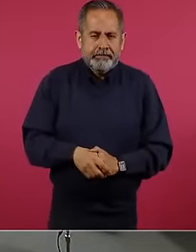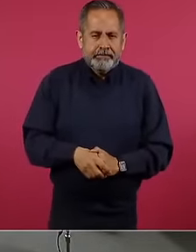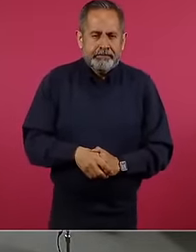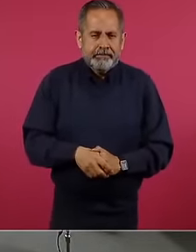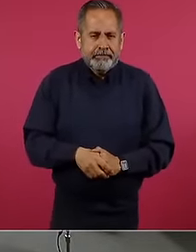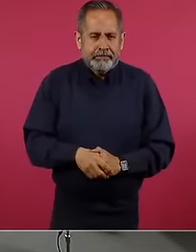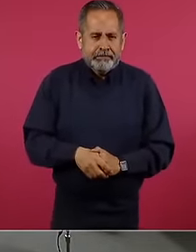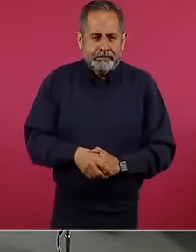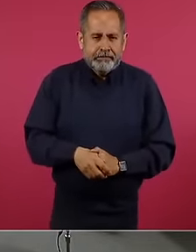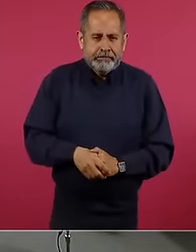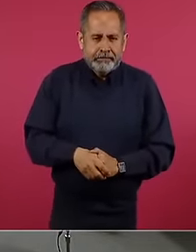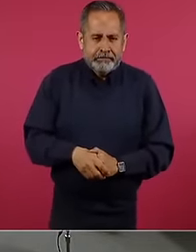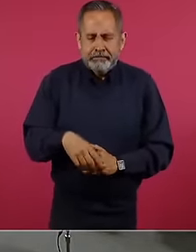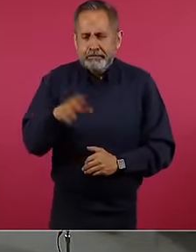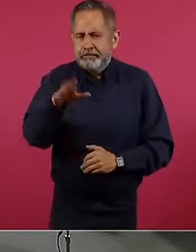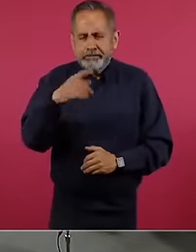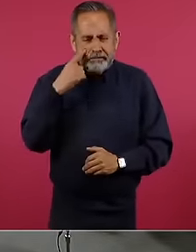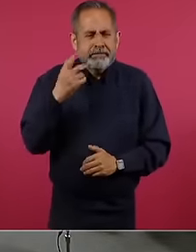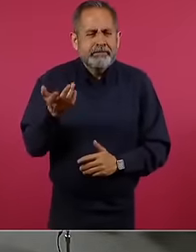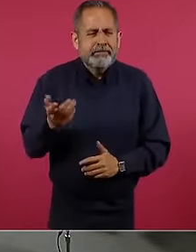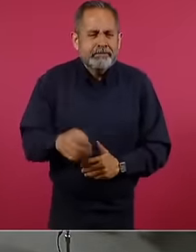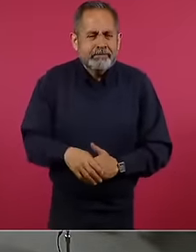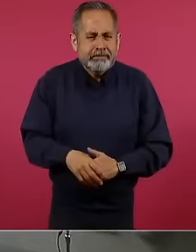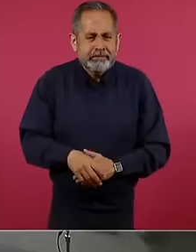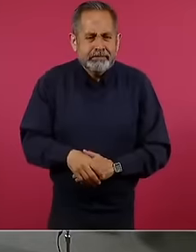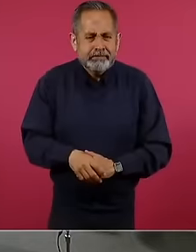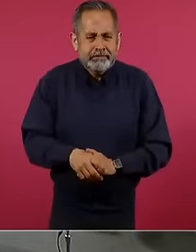see the